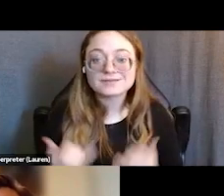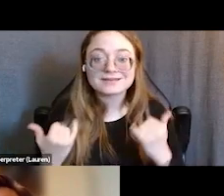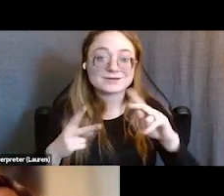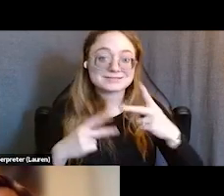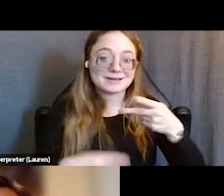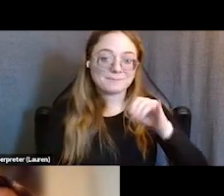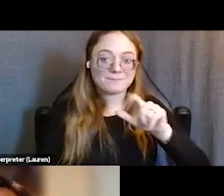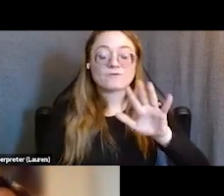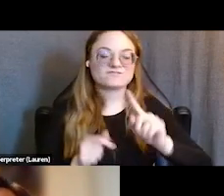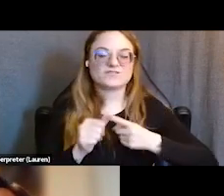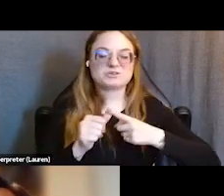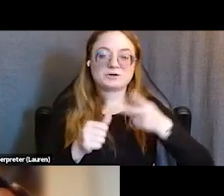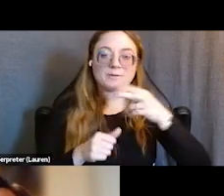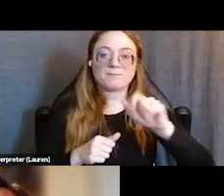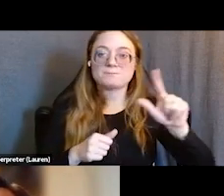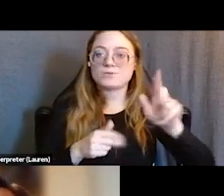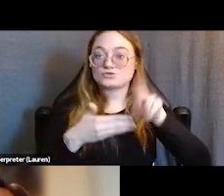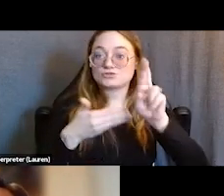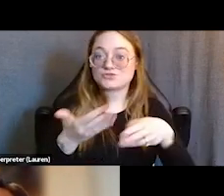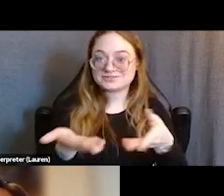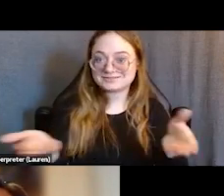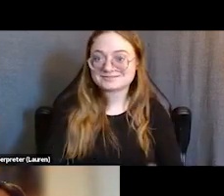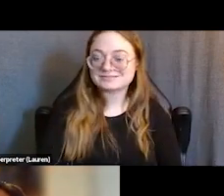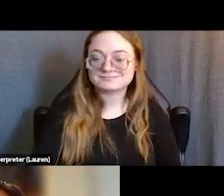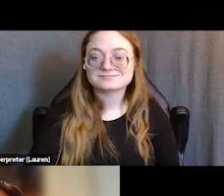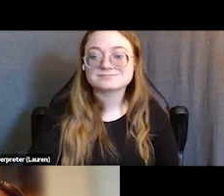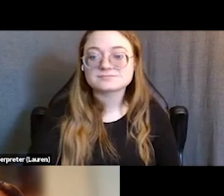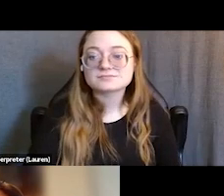So, just a brief overview of who responded to the poll this afternoon.